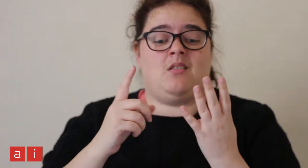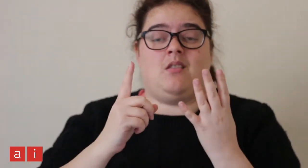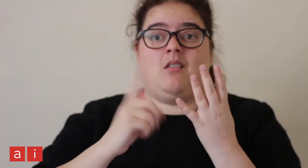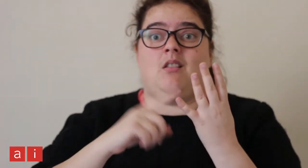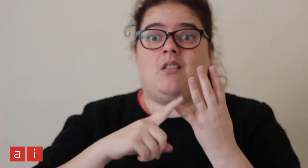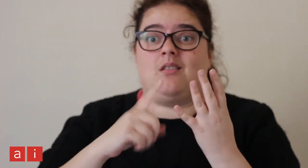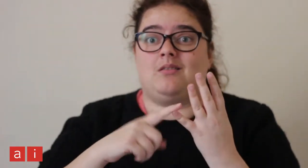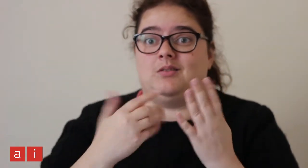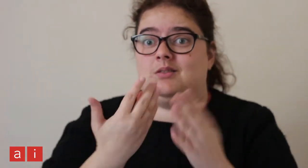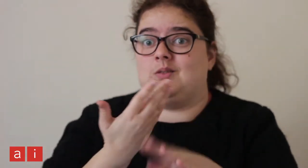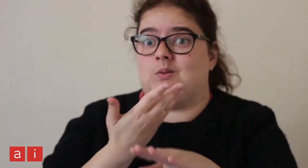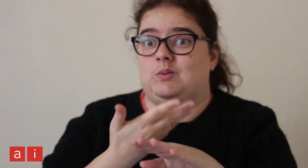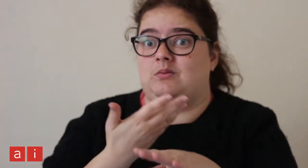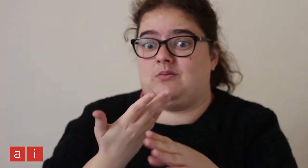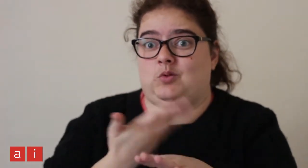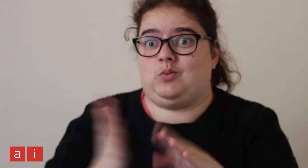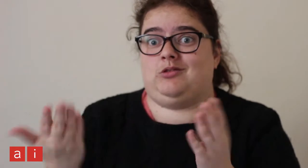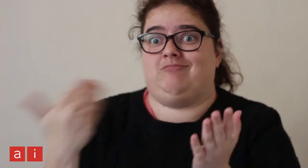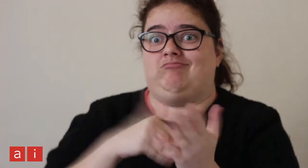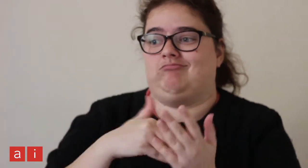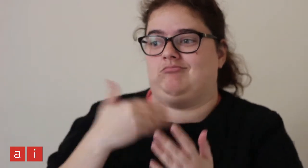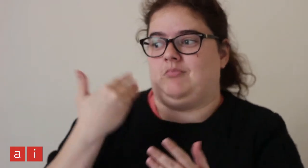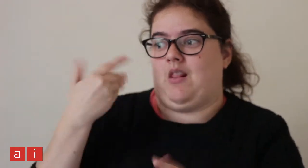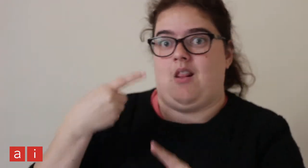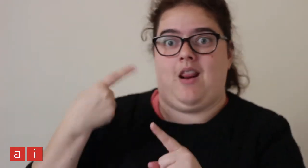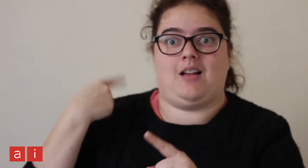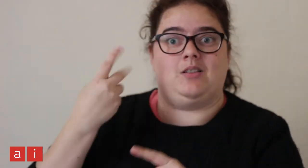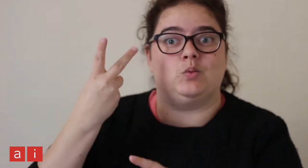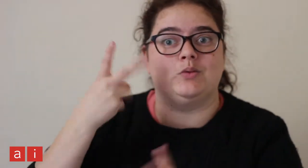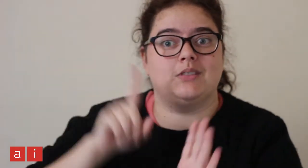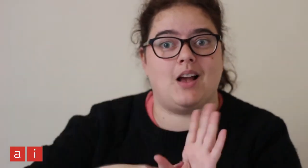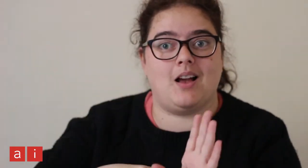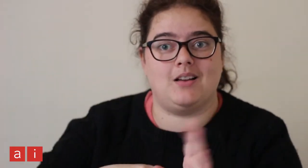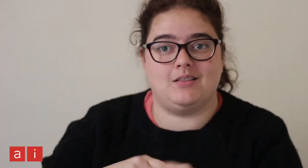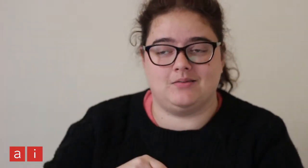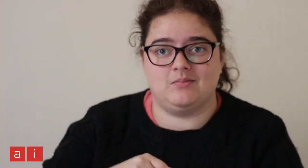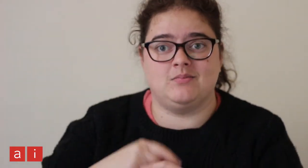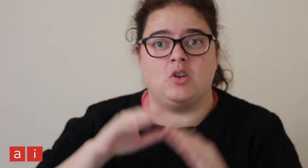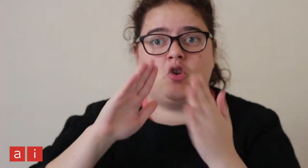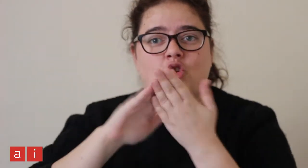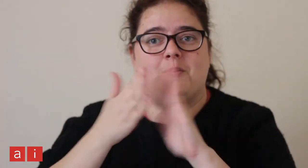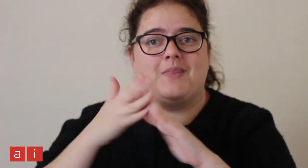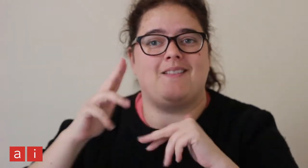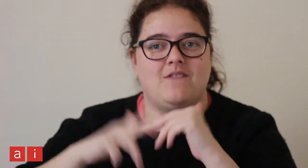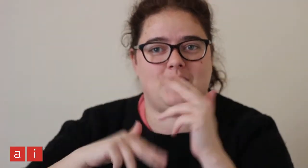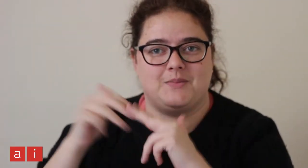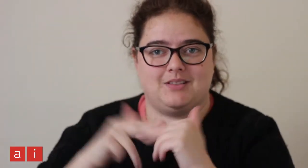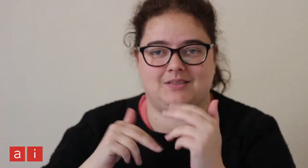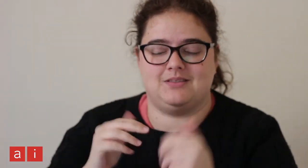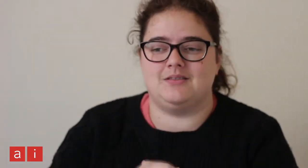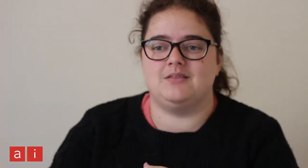And most recently, as of two years ago, community development.